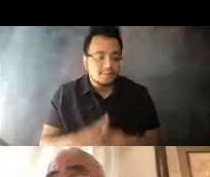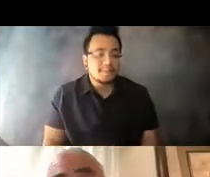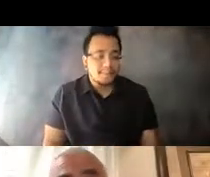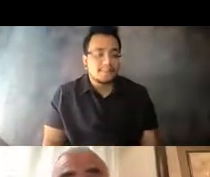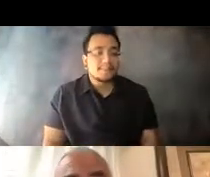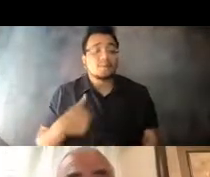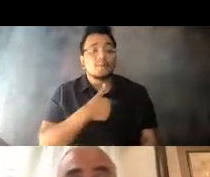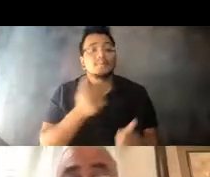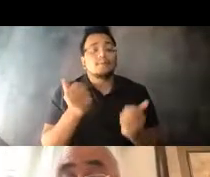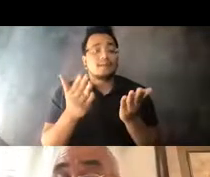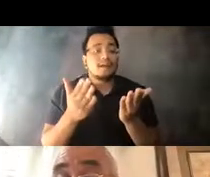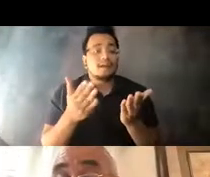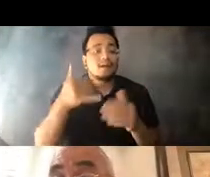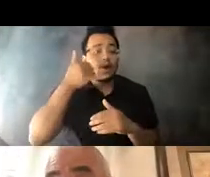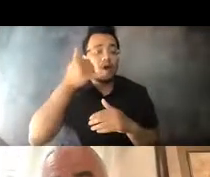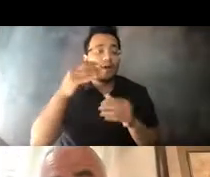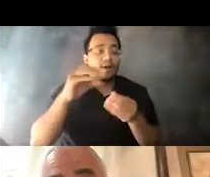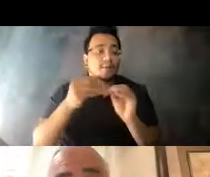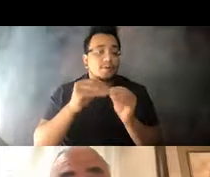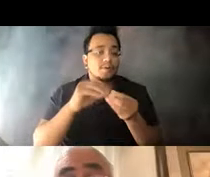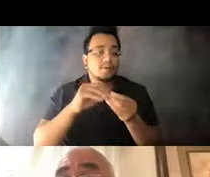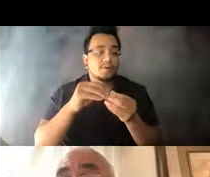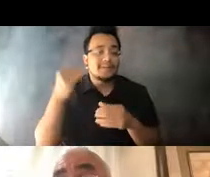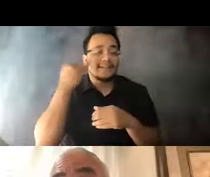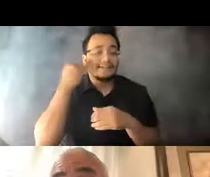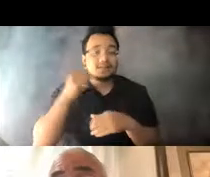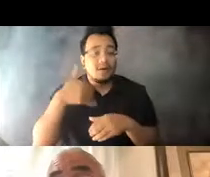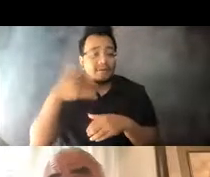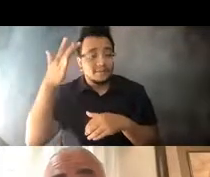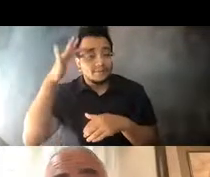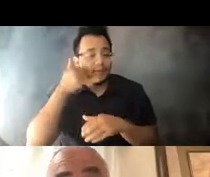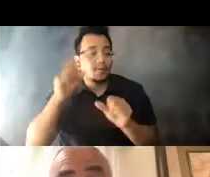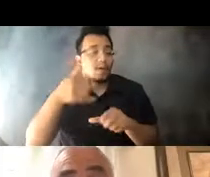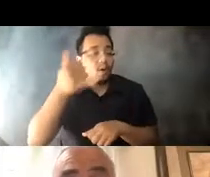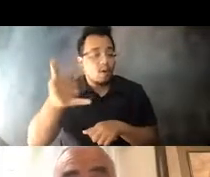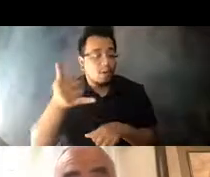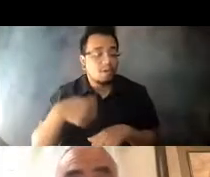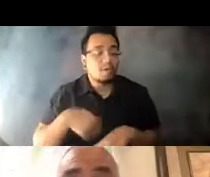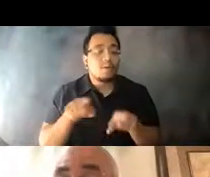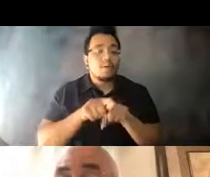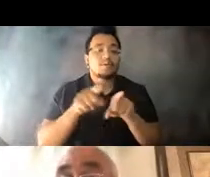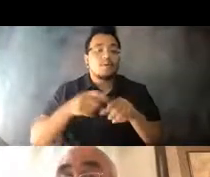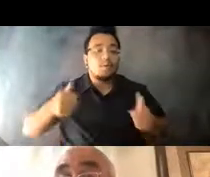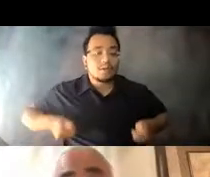14:37:26 call-in number to riders without smart phones. 14:37:31 Additionally, the service also provided wheelchair-accessible vehicles to support